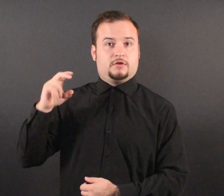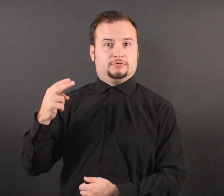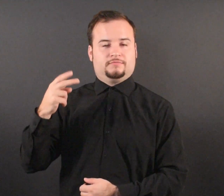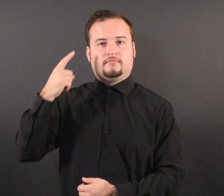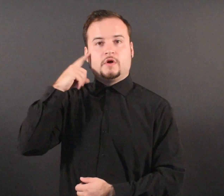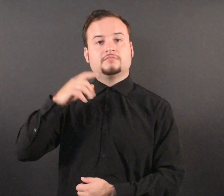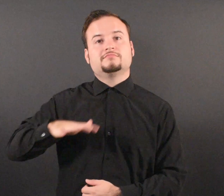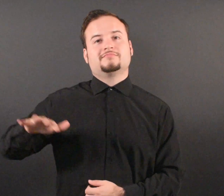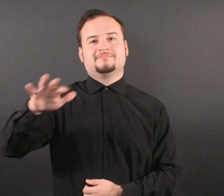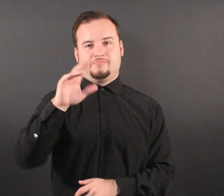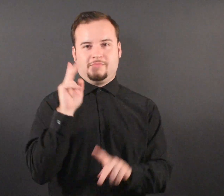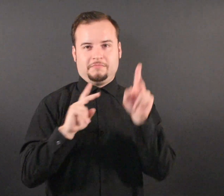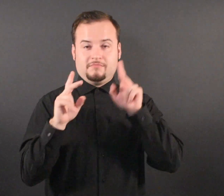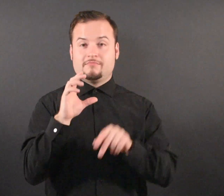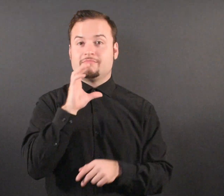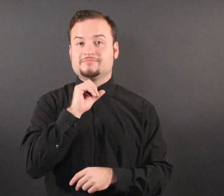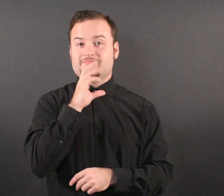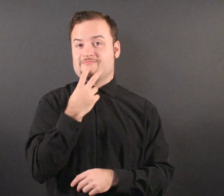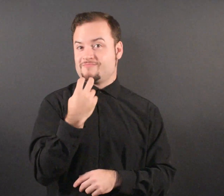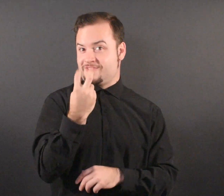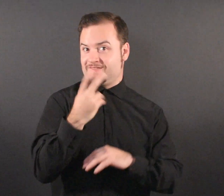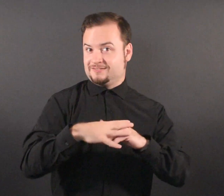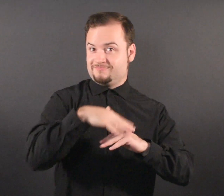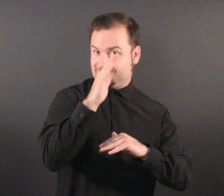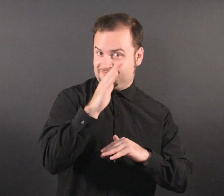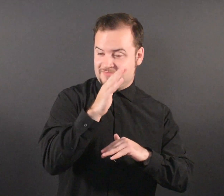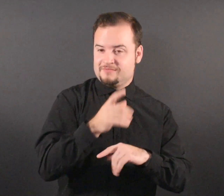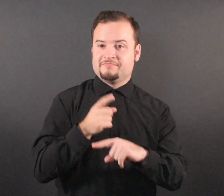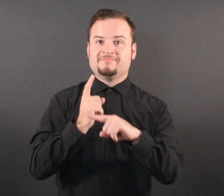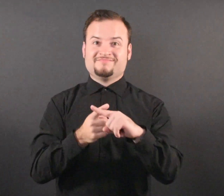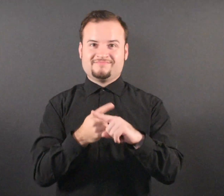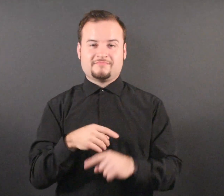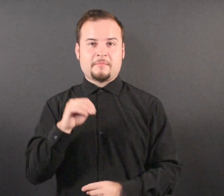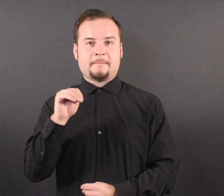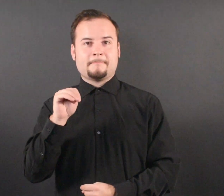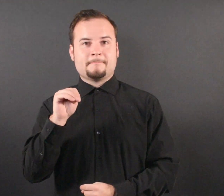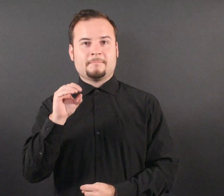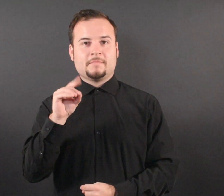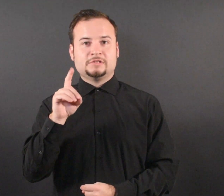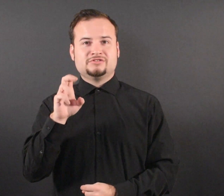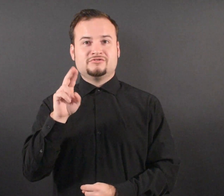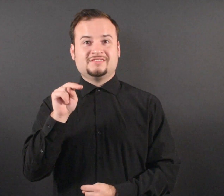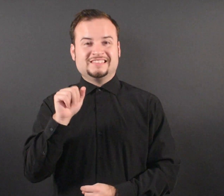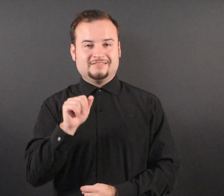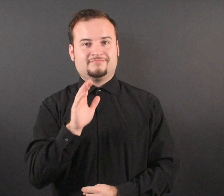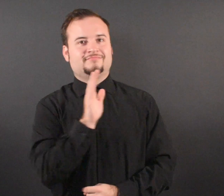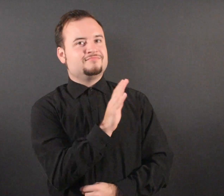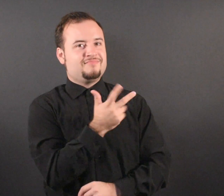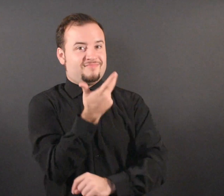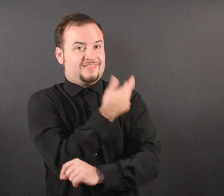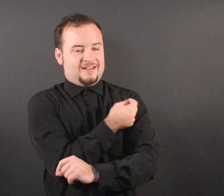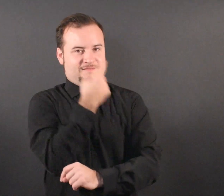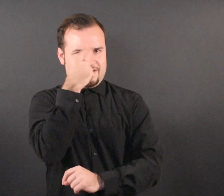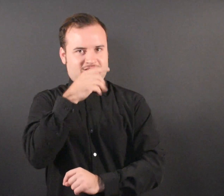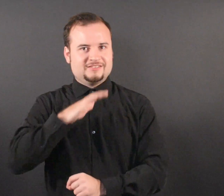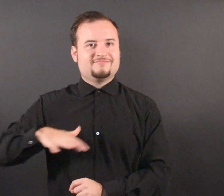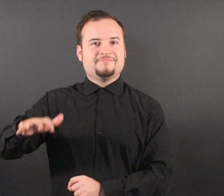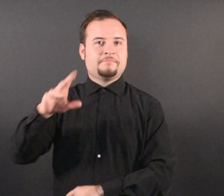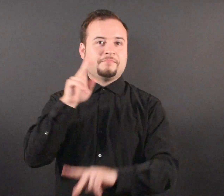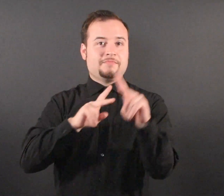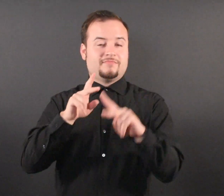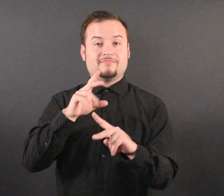for people ages 12 years and older and from Moderna for people ages 18 years and older.